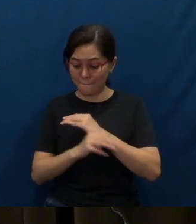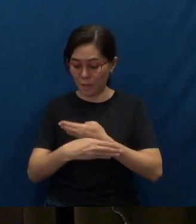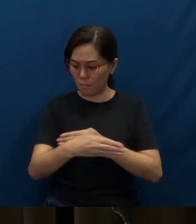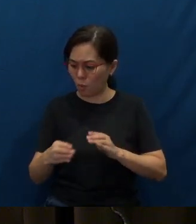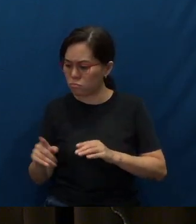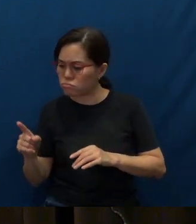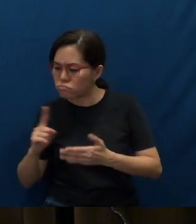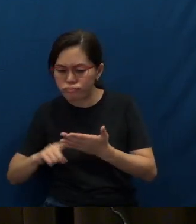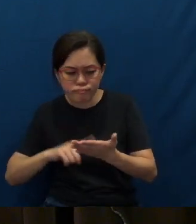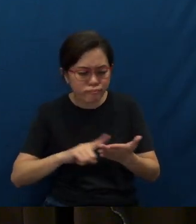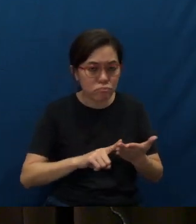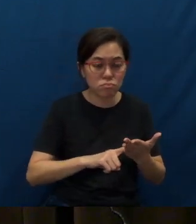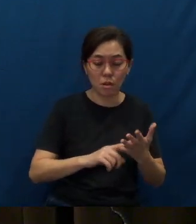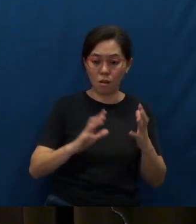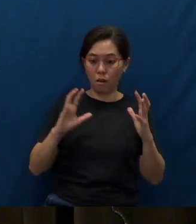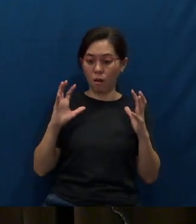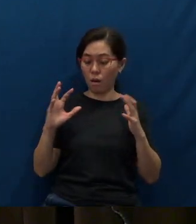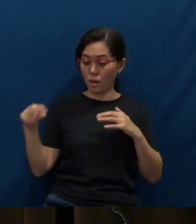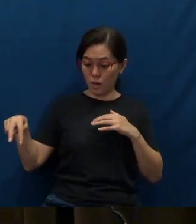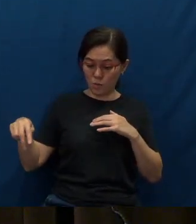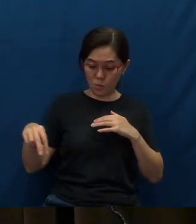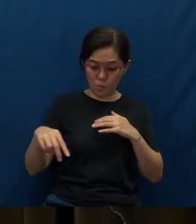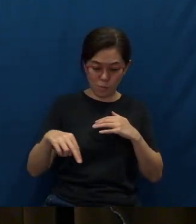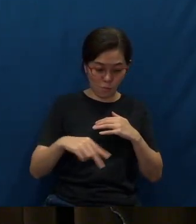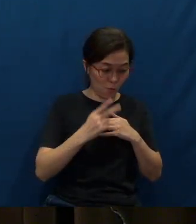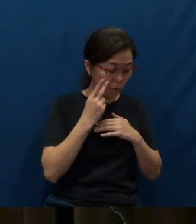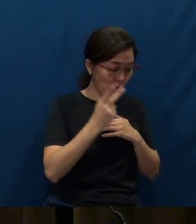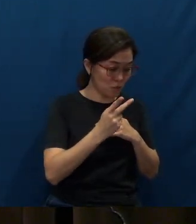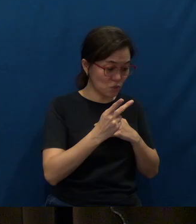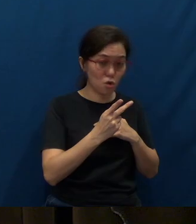To his horror, as he walked past the rubbish area,